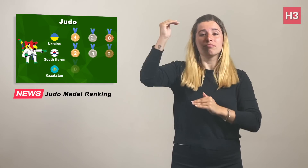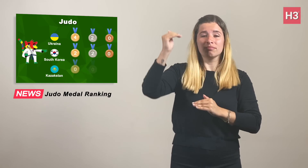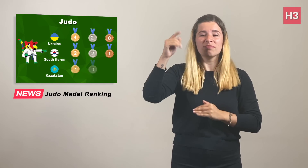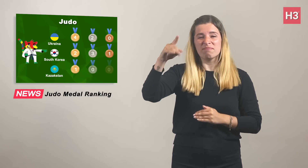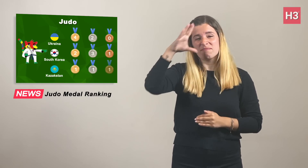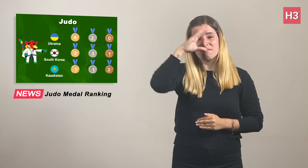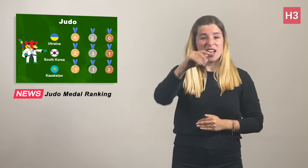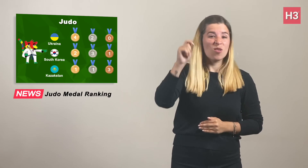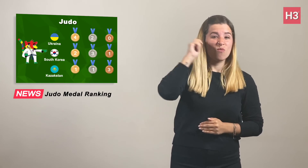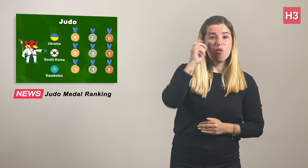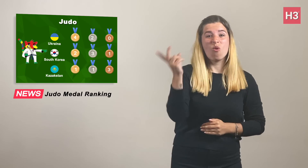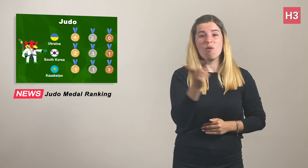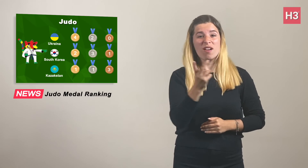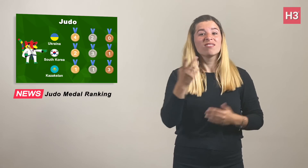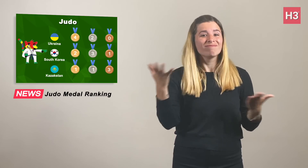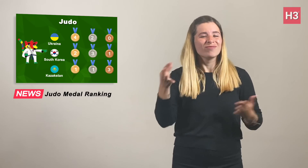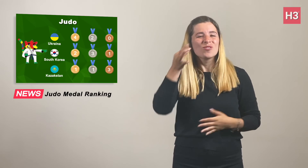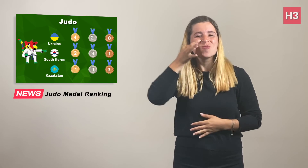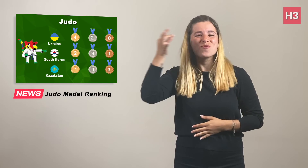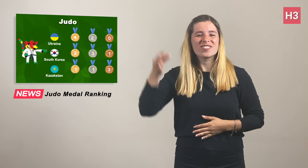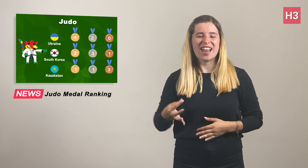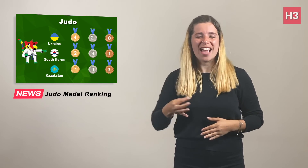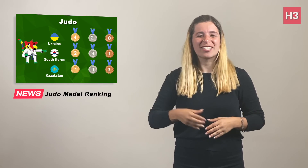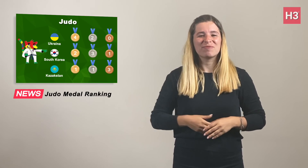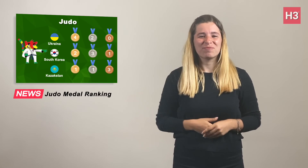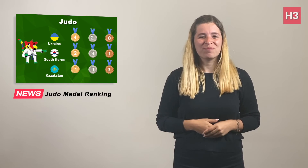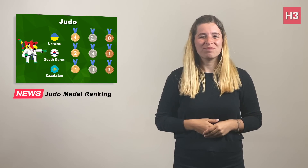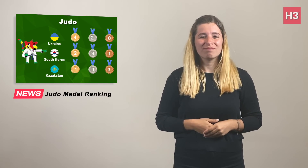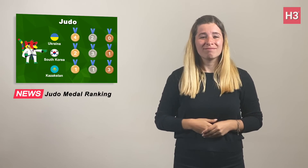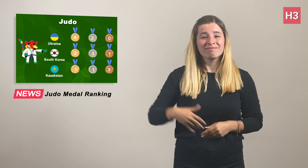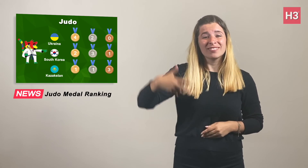Ukraine won confidently among both mens and womens.